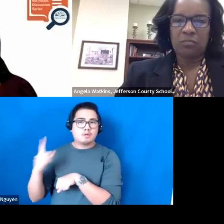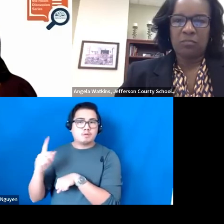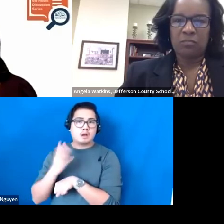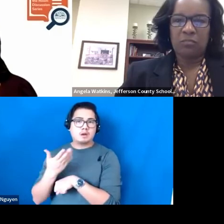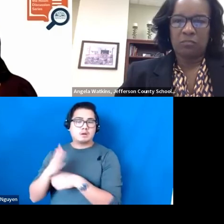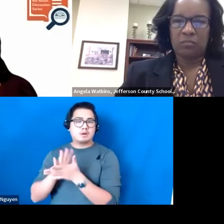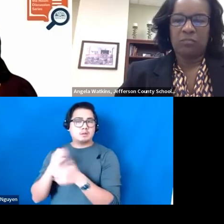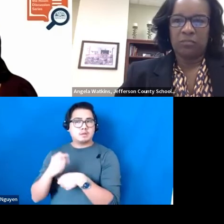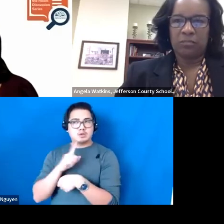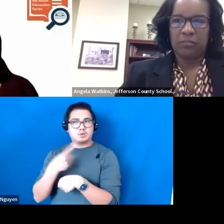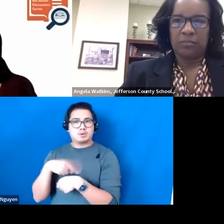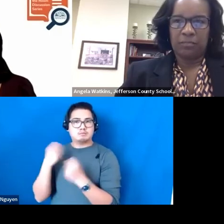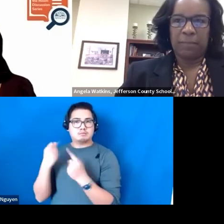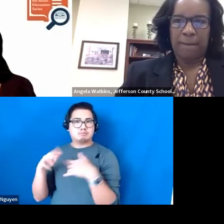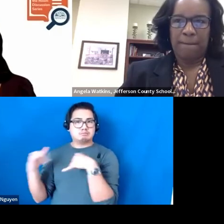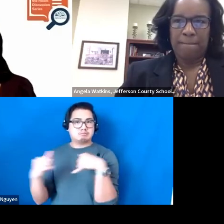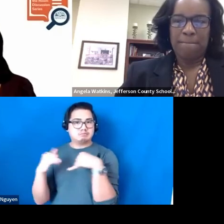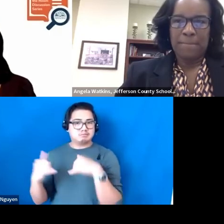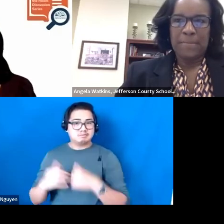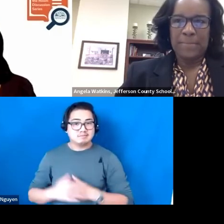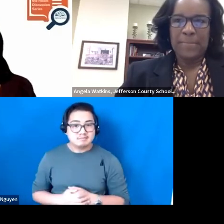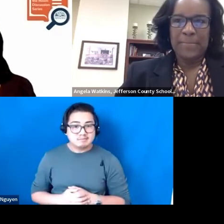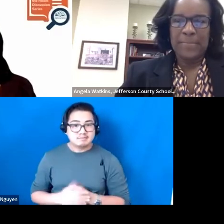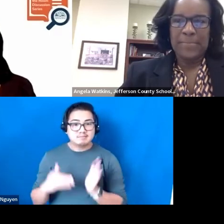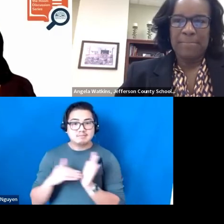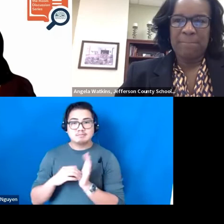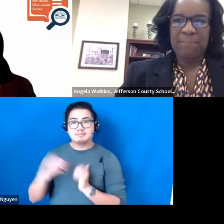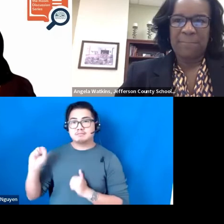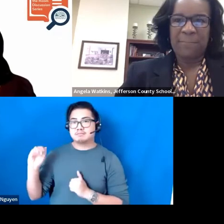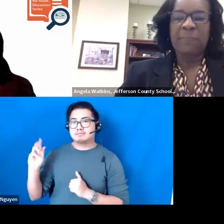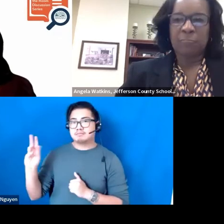SARAH SAYKO, Ed. D: That is great, Bonnie. And, Dr. Watkins,